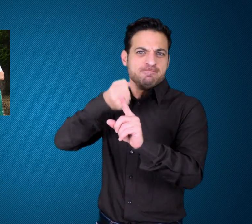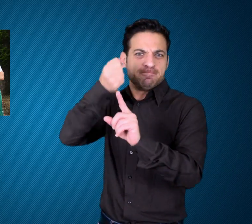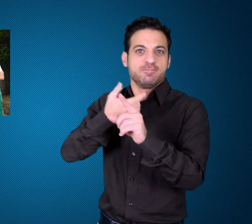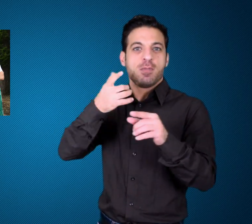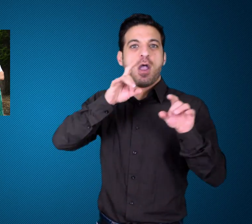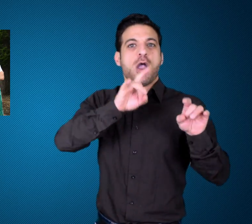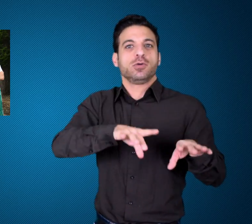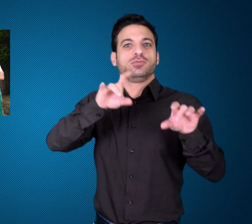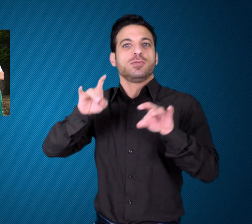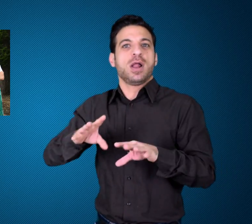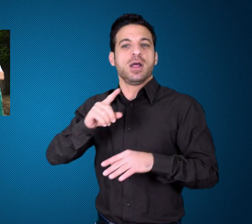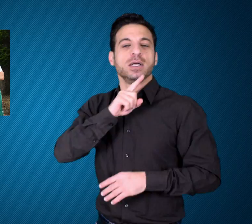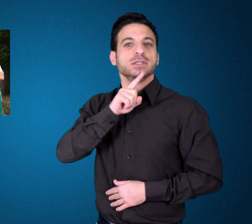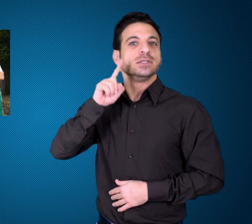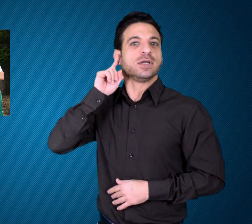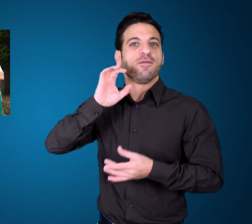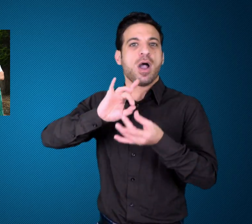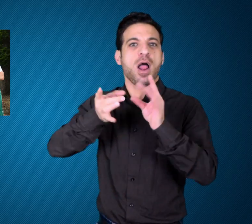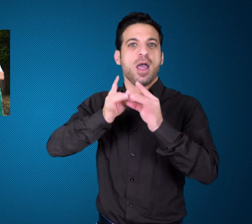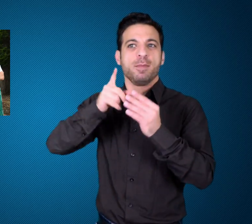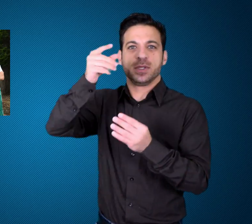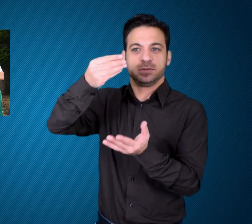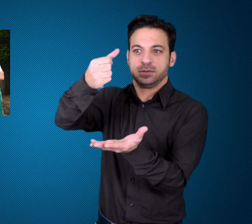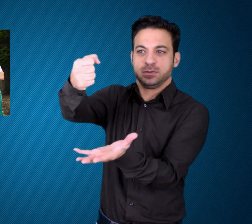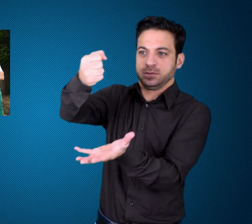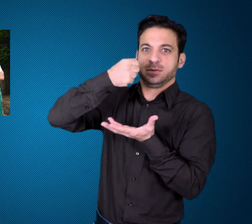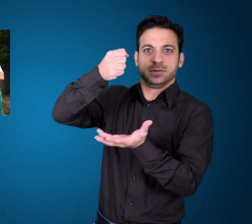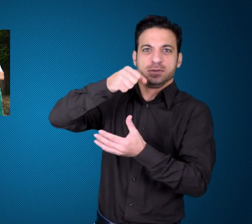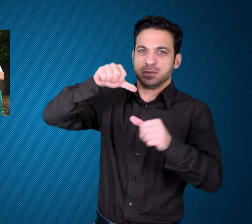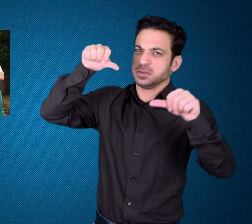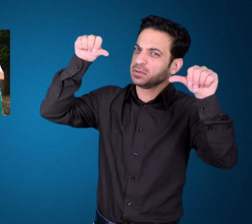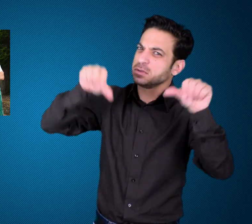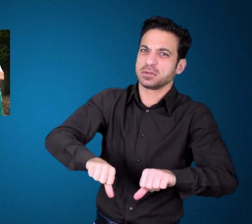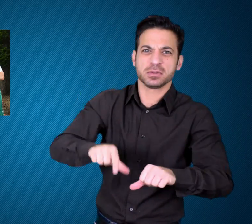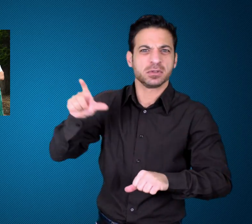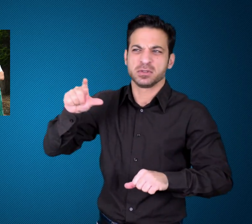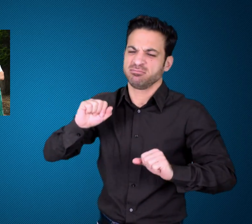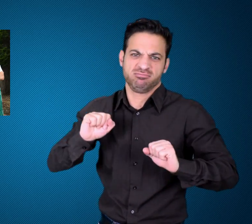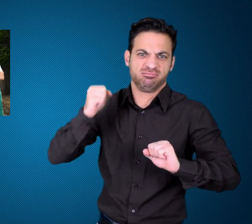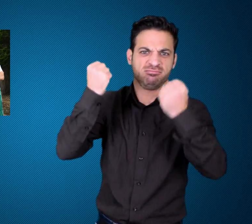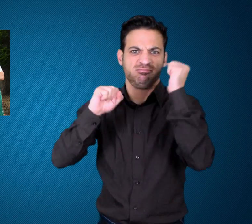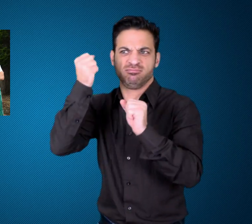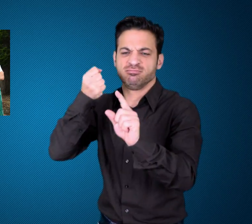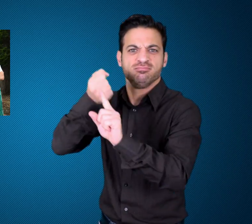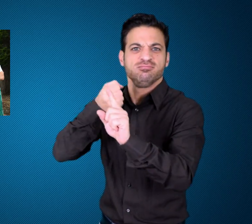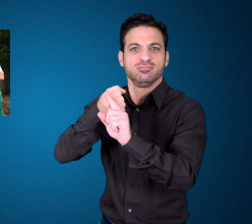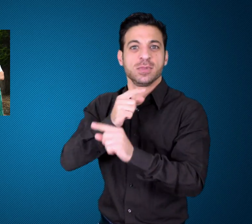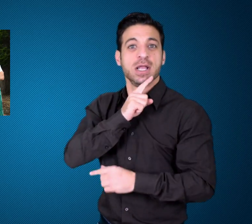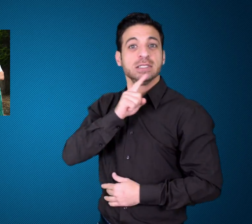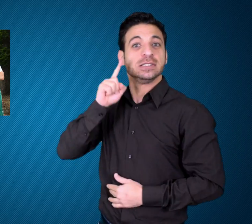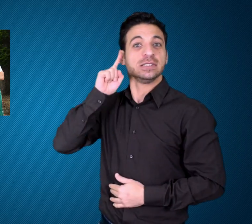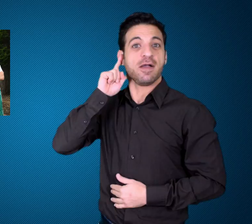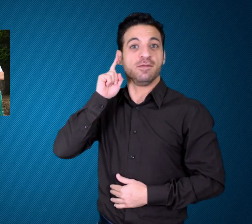Australian Deaflympics Funding Woes